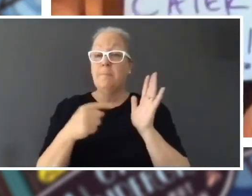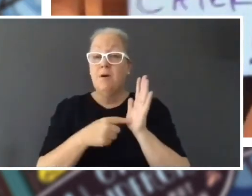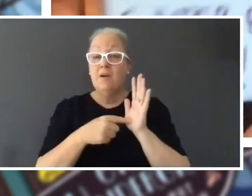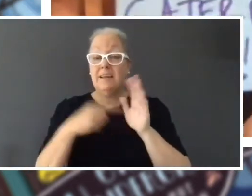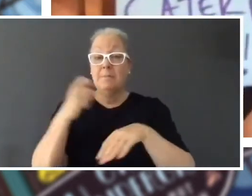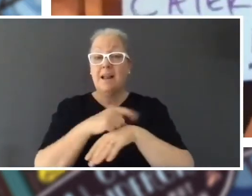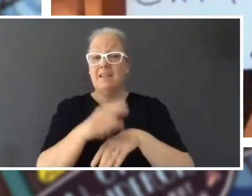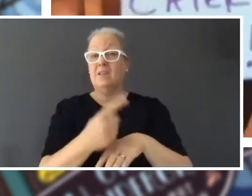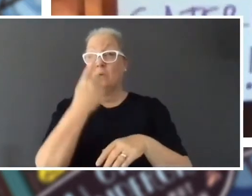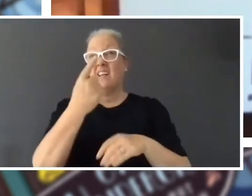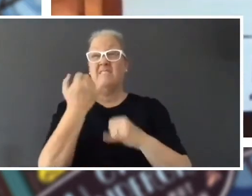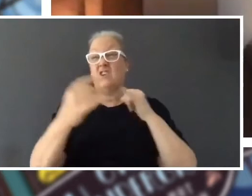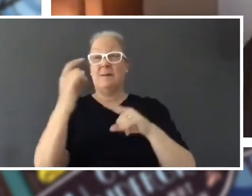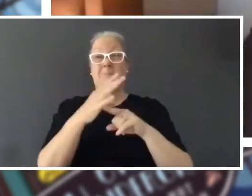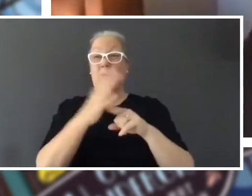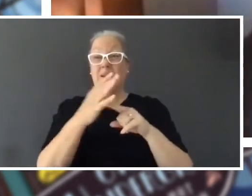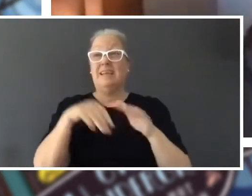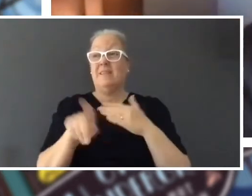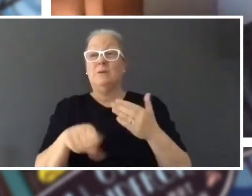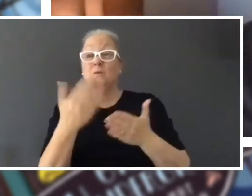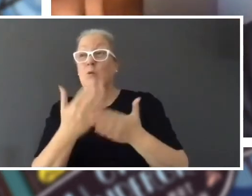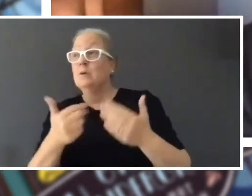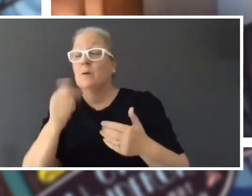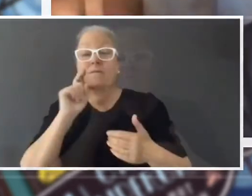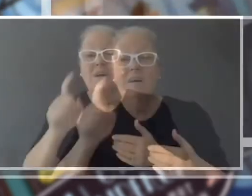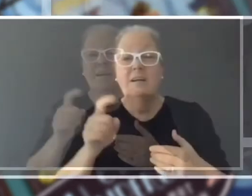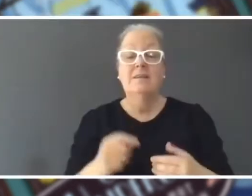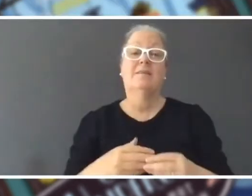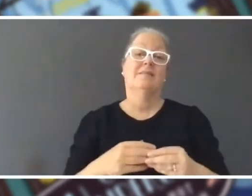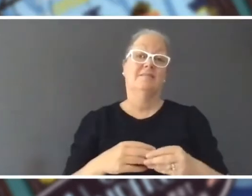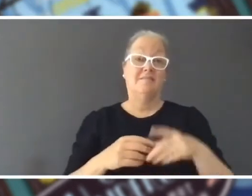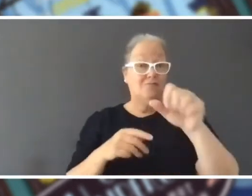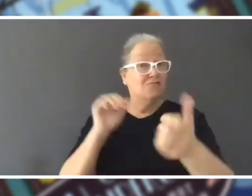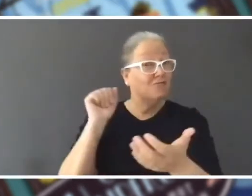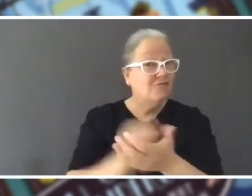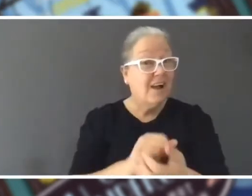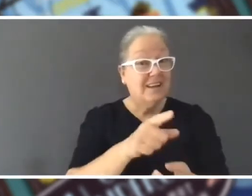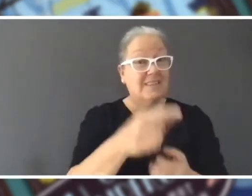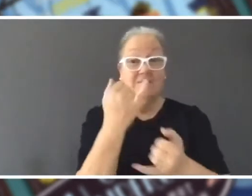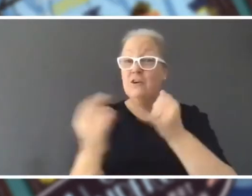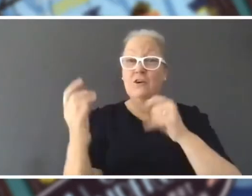book, just because I thought it would be fun. Tess: Yes! and they did play a very pivotal role in the story.